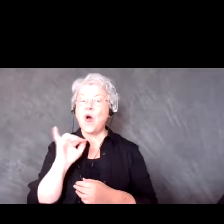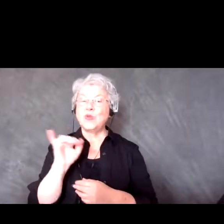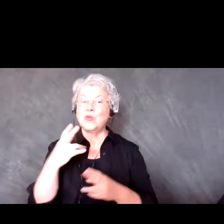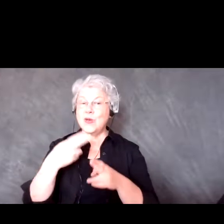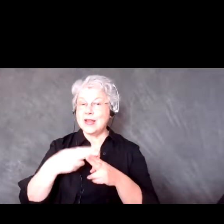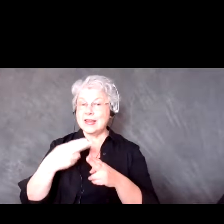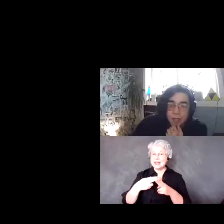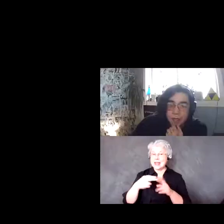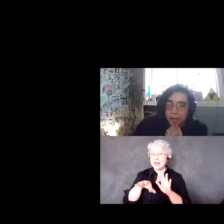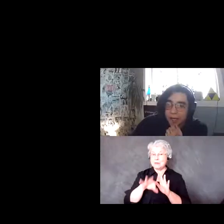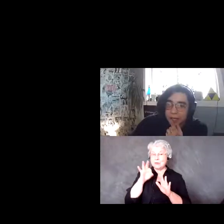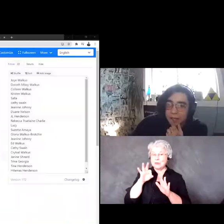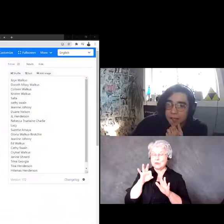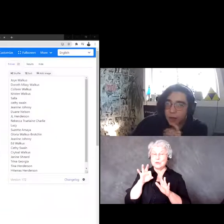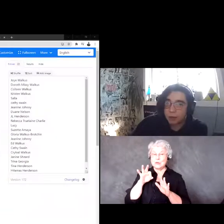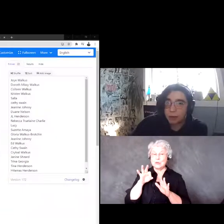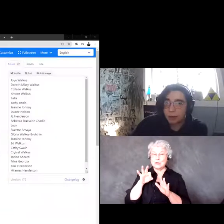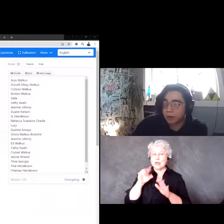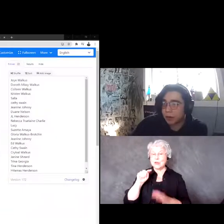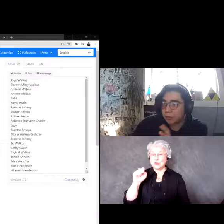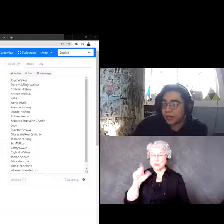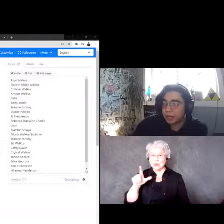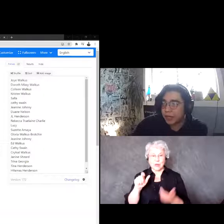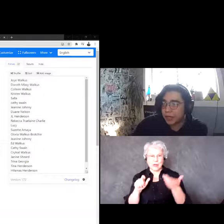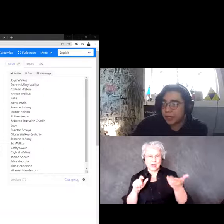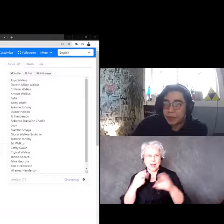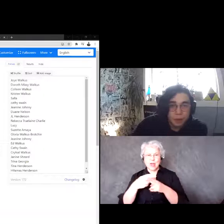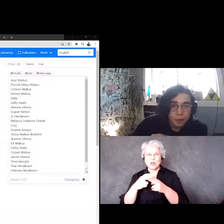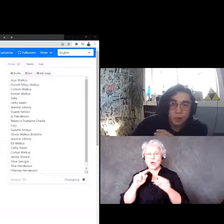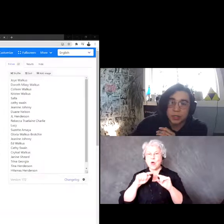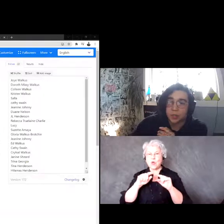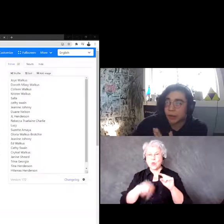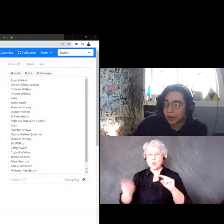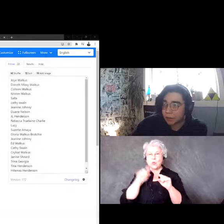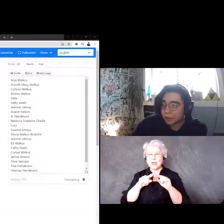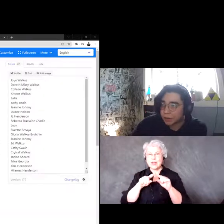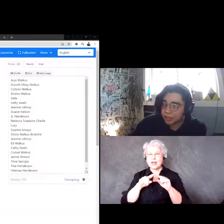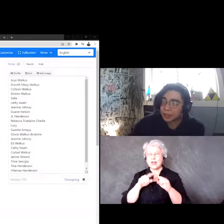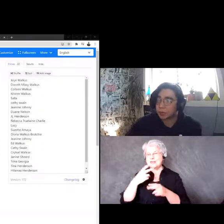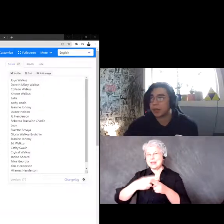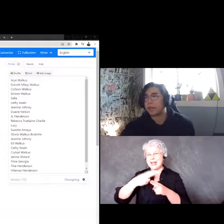tools, so this one is called wheel of names and I'm pretty sure a lot of people have seen this one